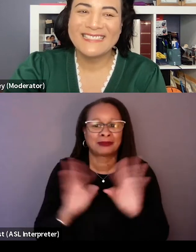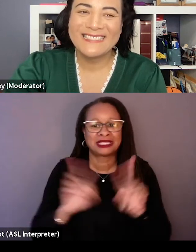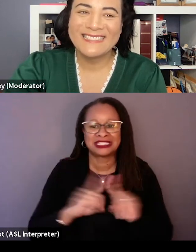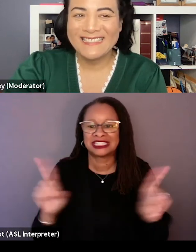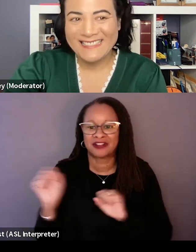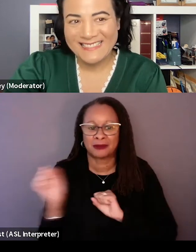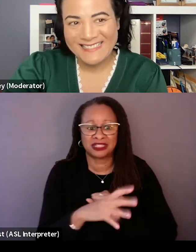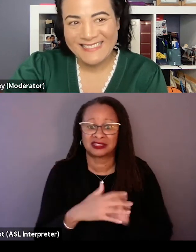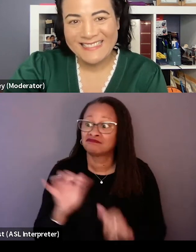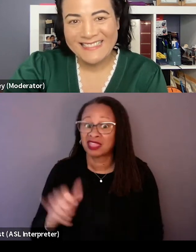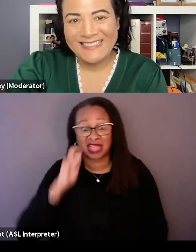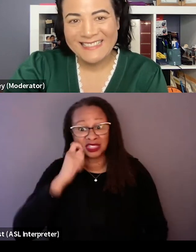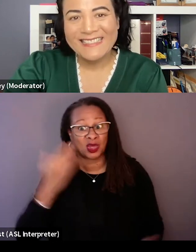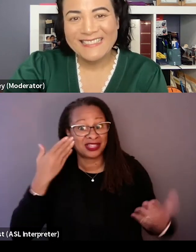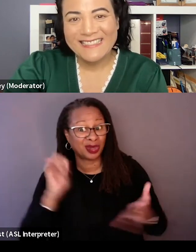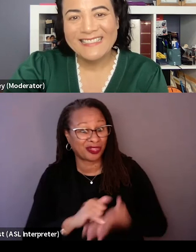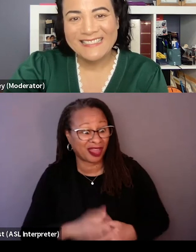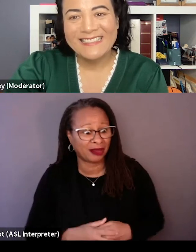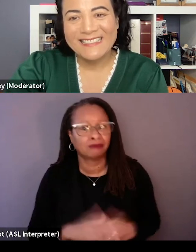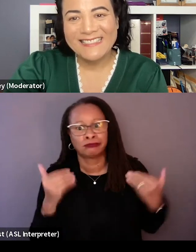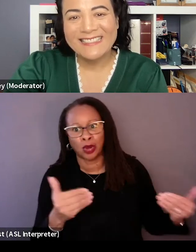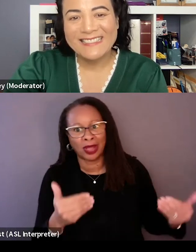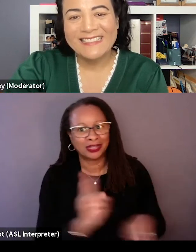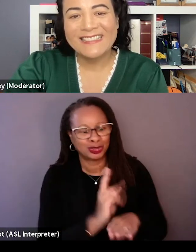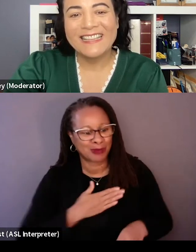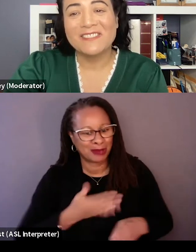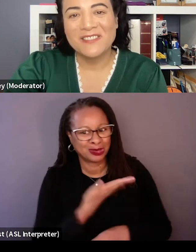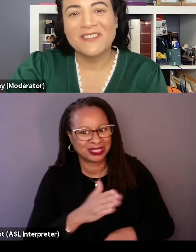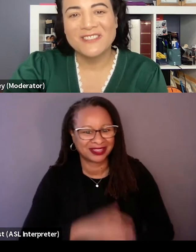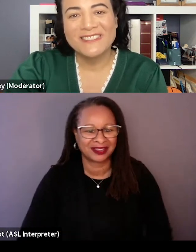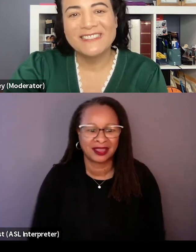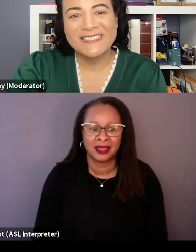that's pretty cool, I actually didn't know that. And that sounds great, go right ahead. Not for free, but you know.